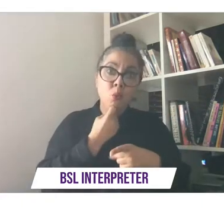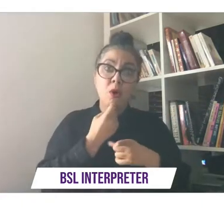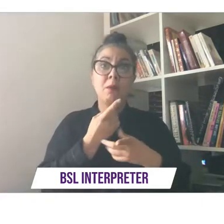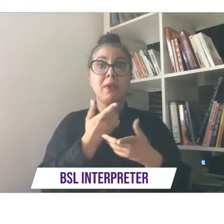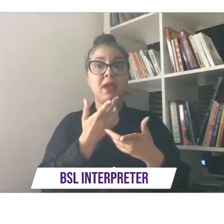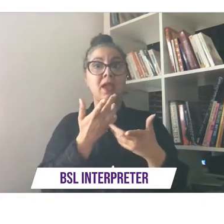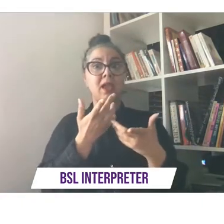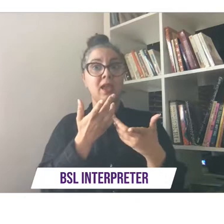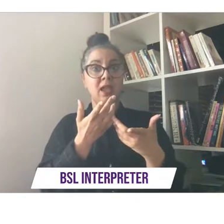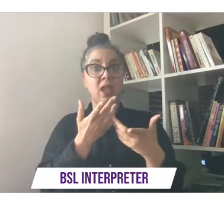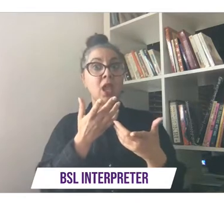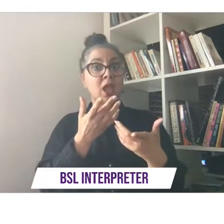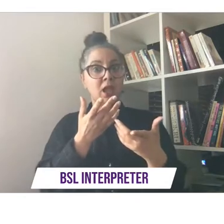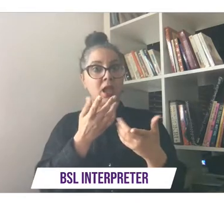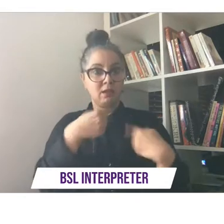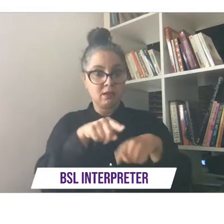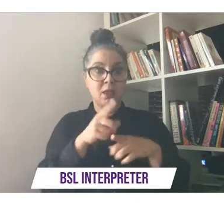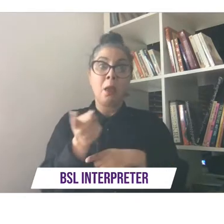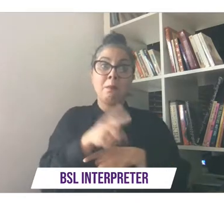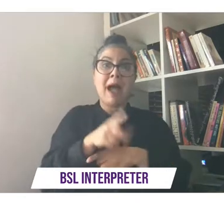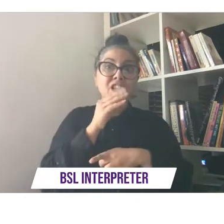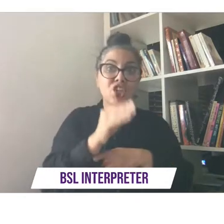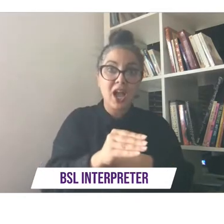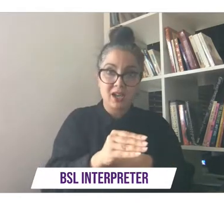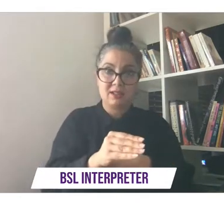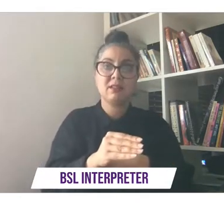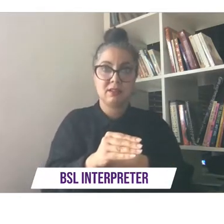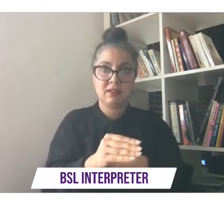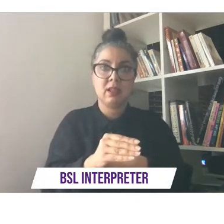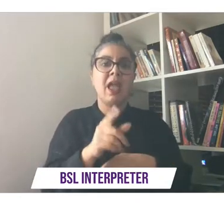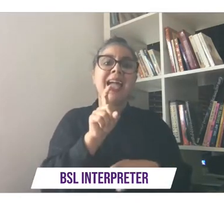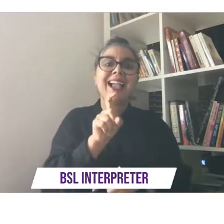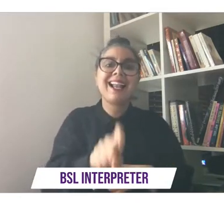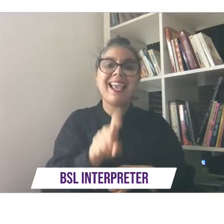and for the usual 30 minutes afterwards just click on the bubble icon at the top right